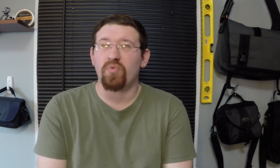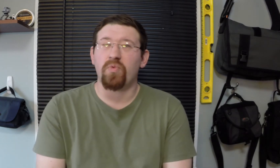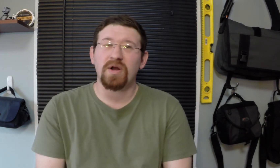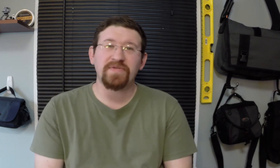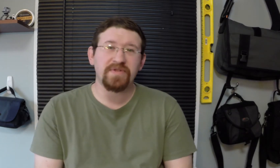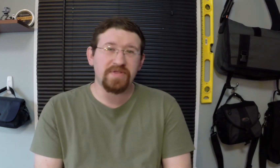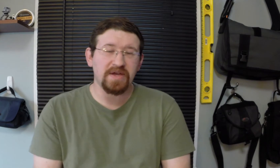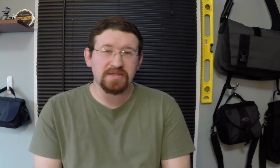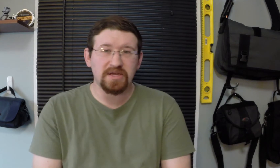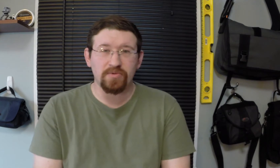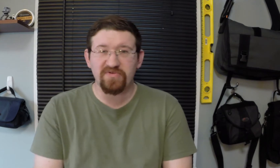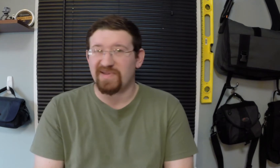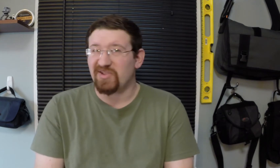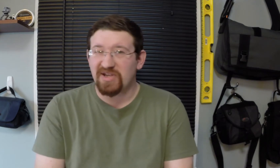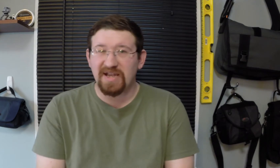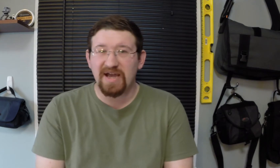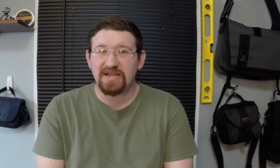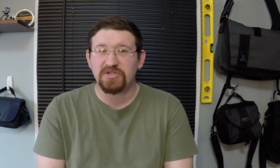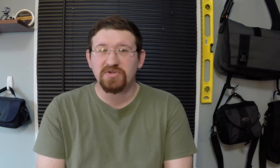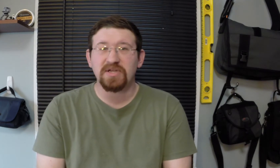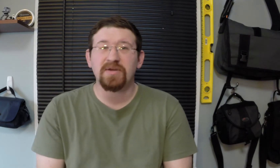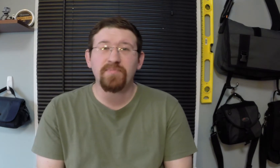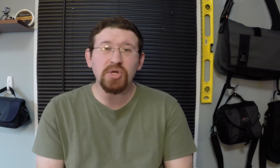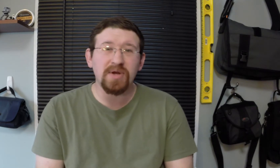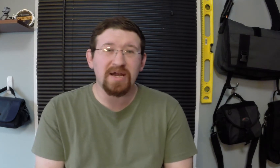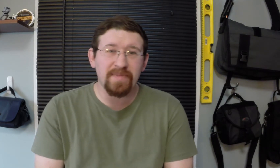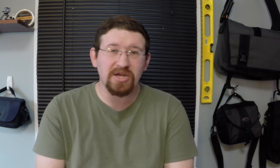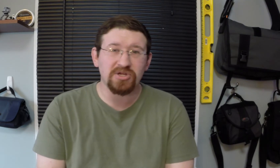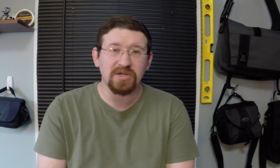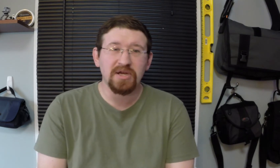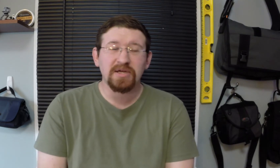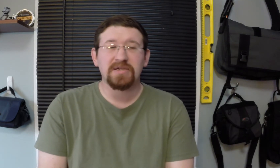One of the things that we've been looking at is using computer animation